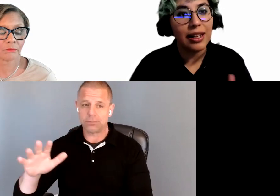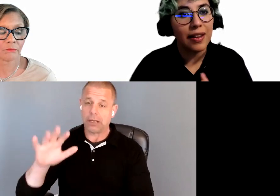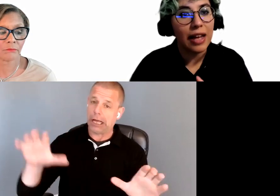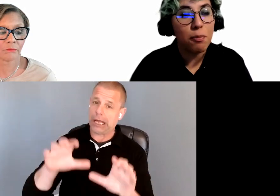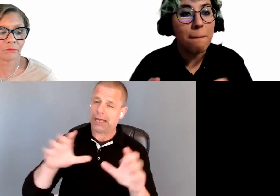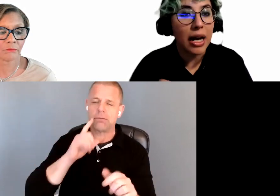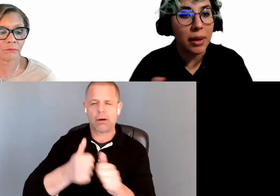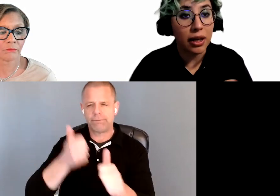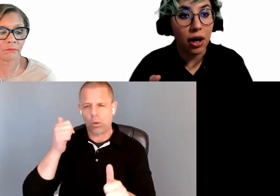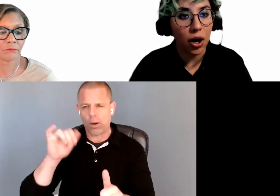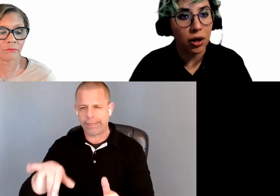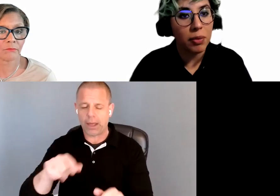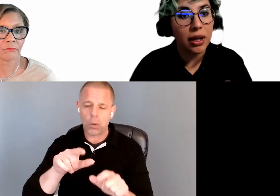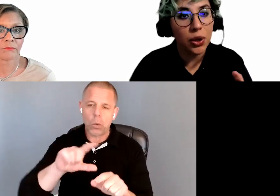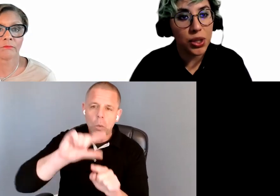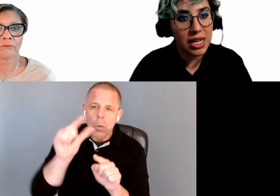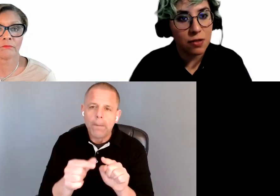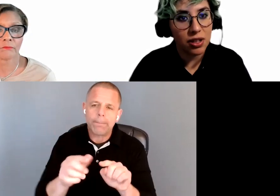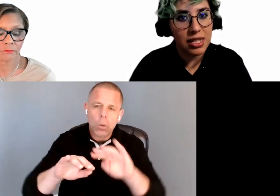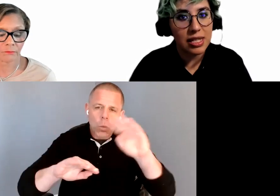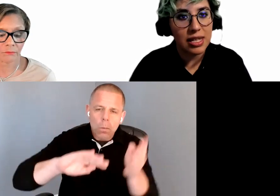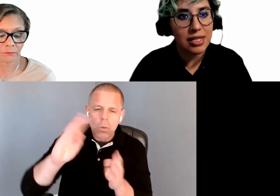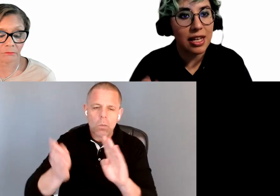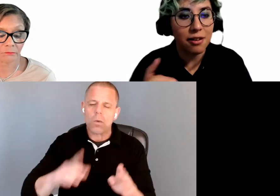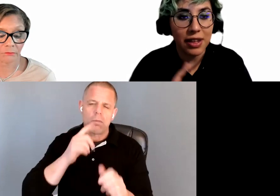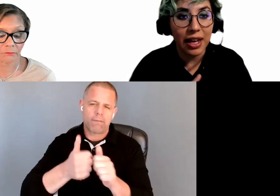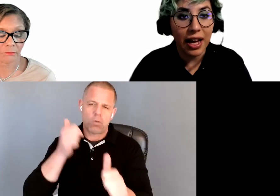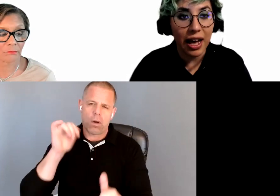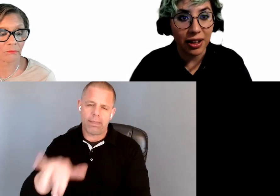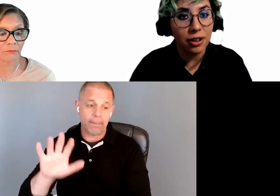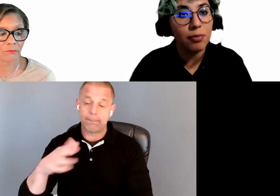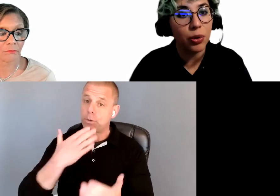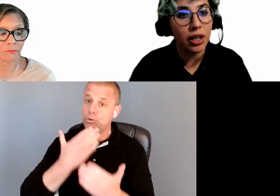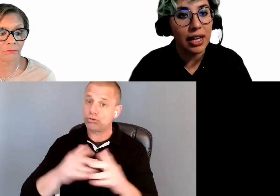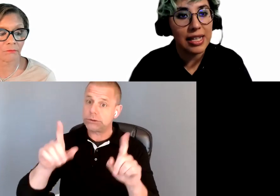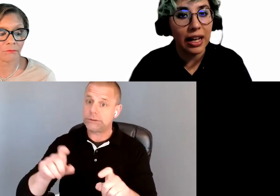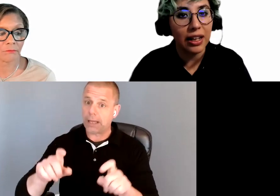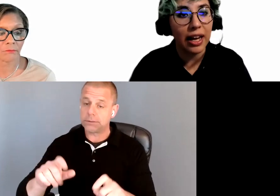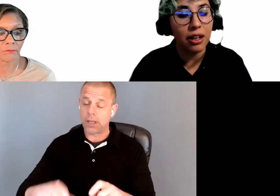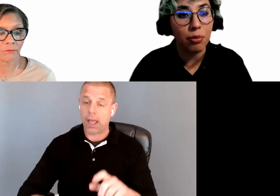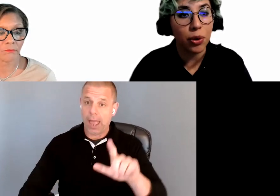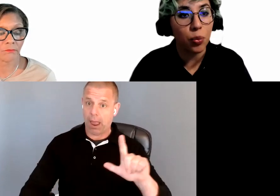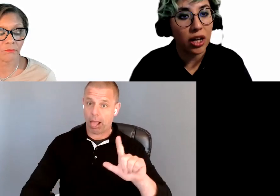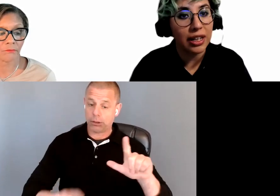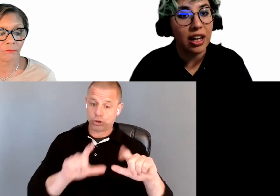anything that might make it hard. A good test for this is if the lowercase l and the number 1 cannot